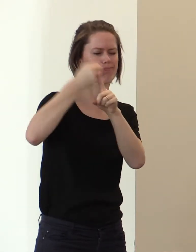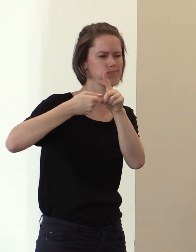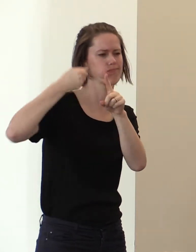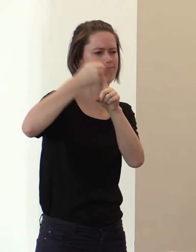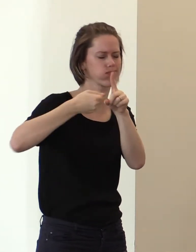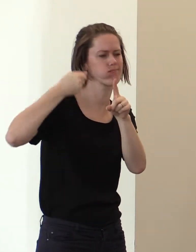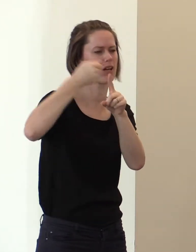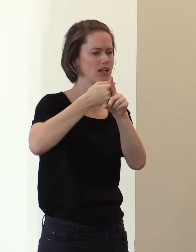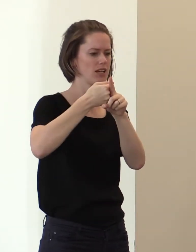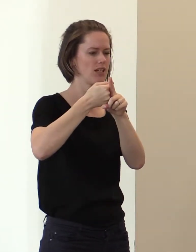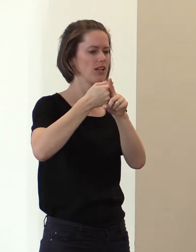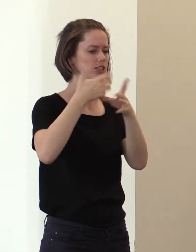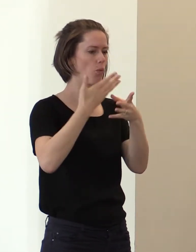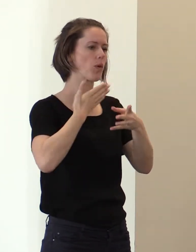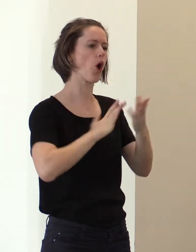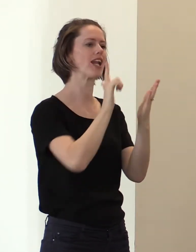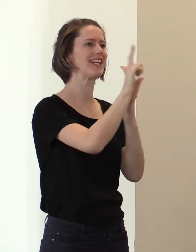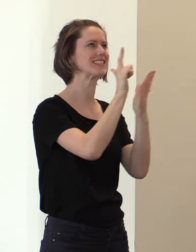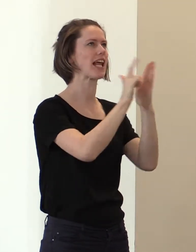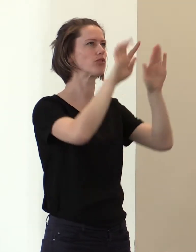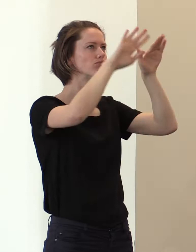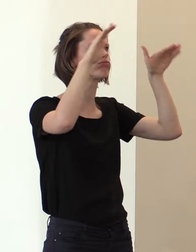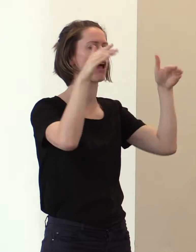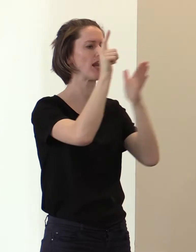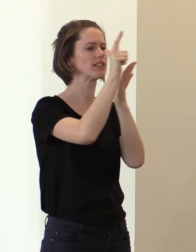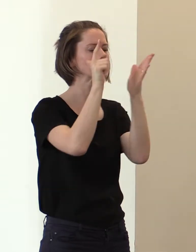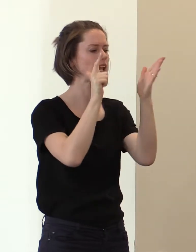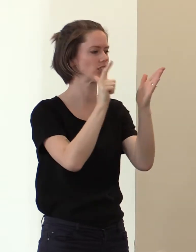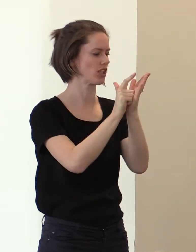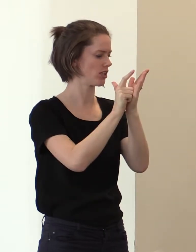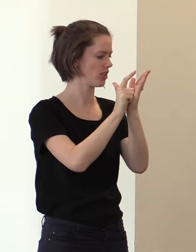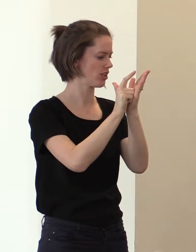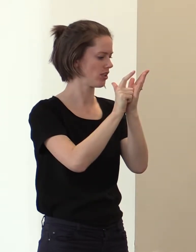about the reviewing overarching legislation to enforce double standard